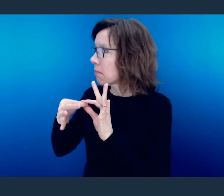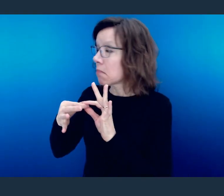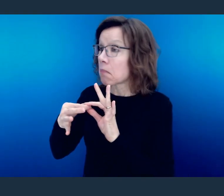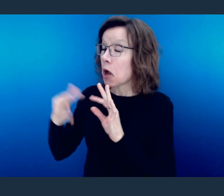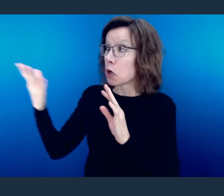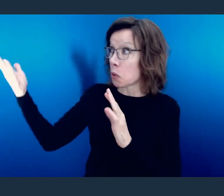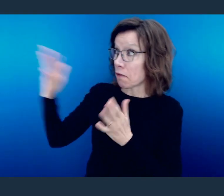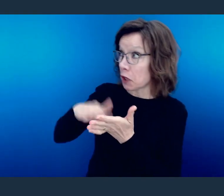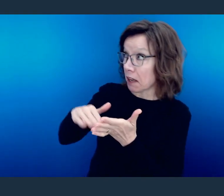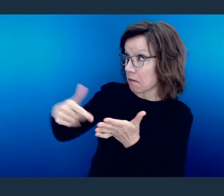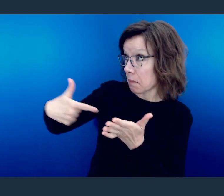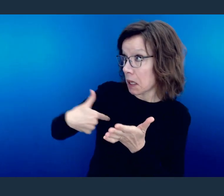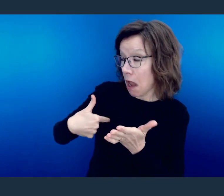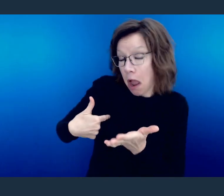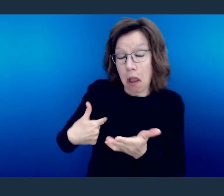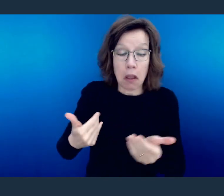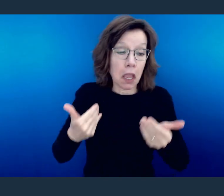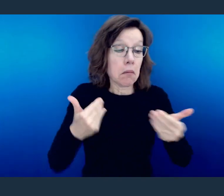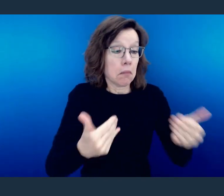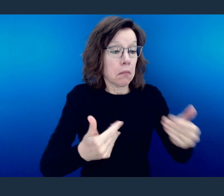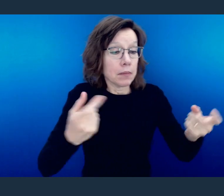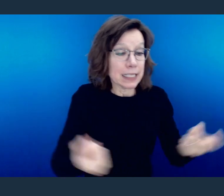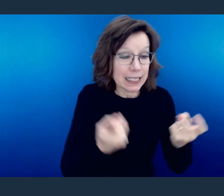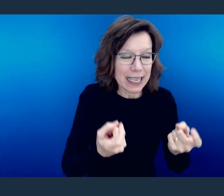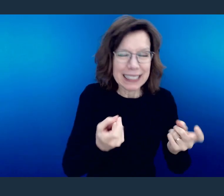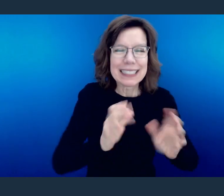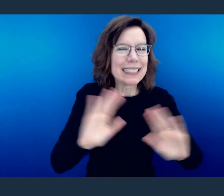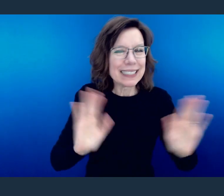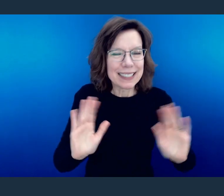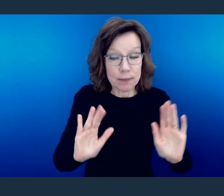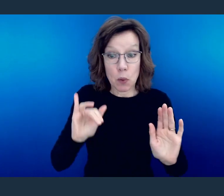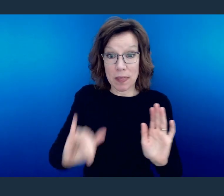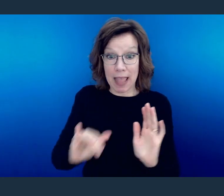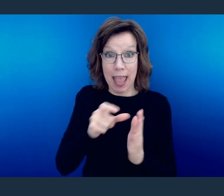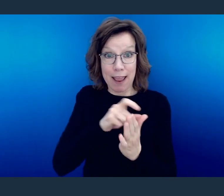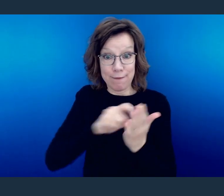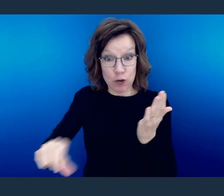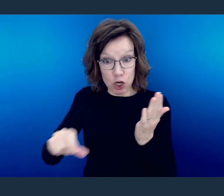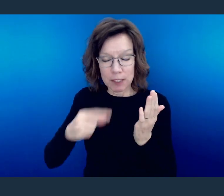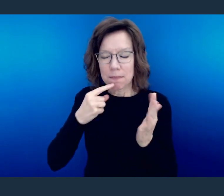In fact, here he's saying, you've got to change your mind about some things in order not to